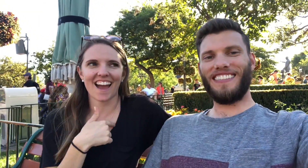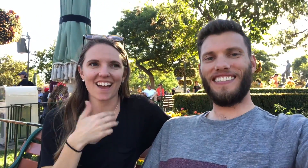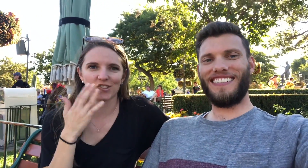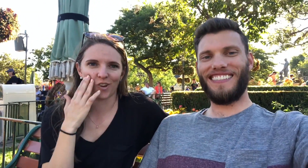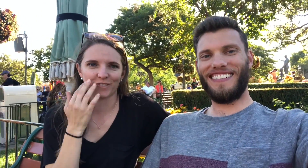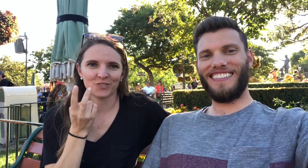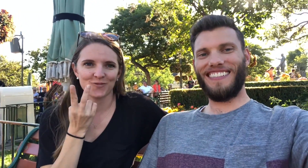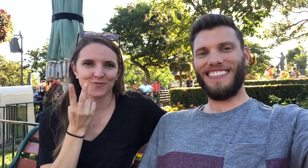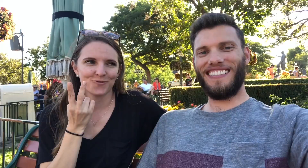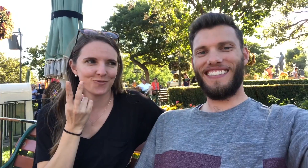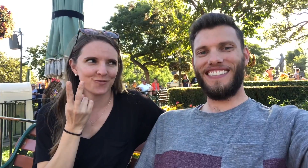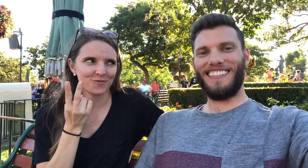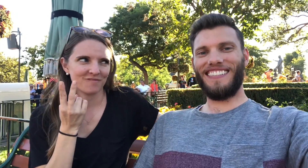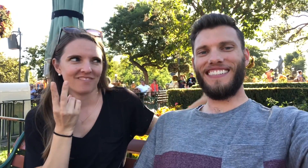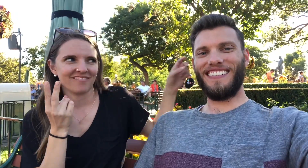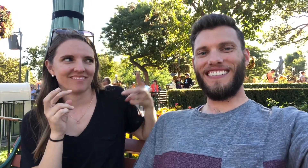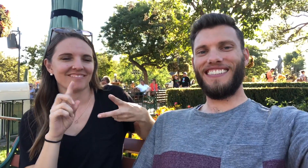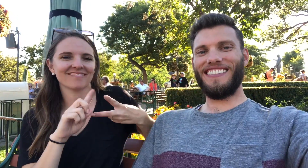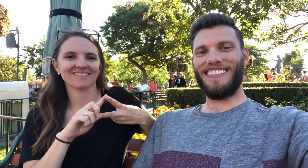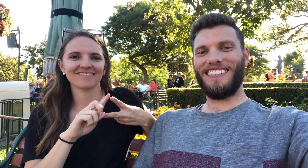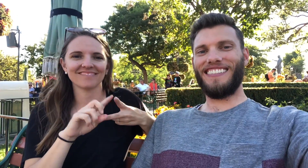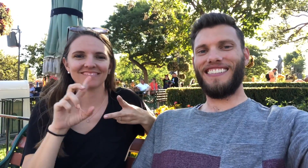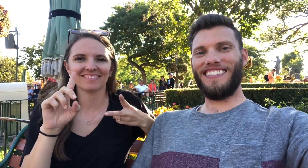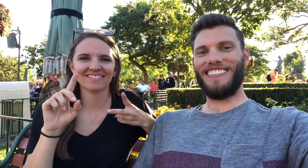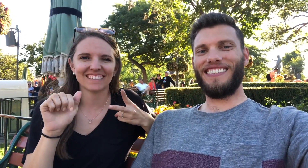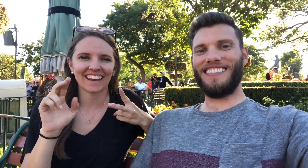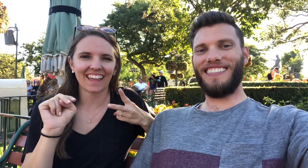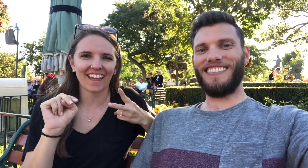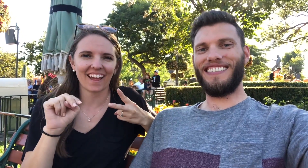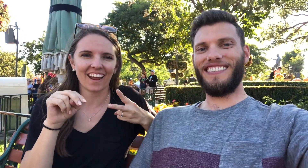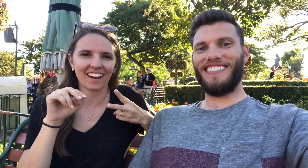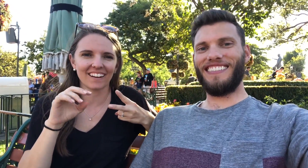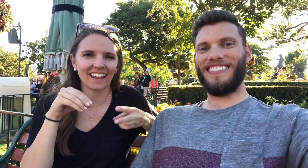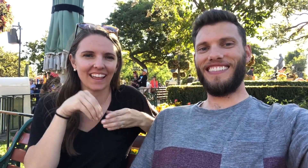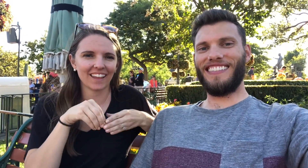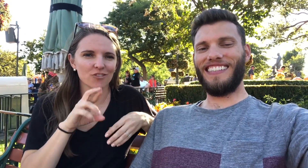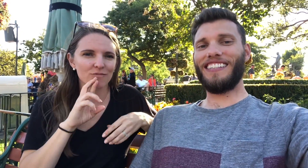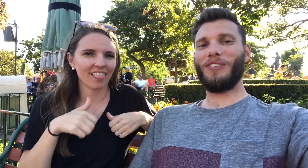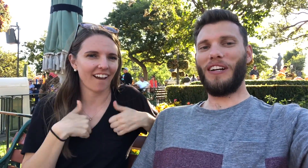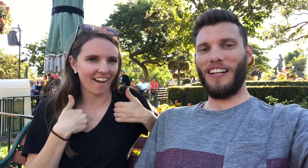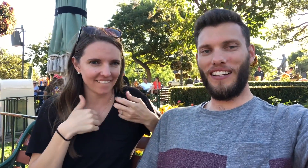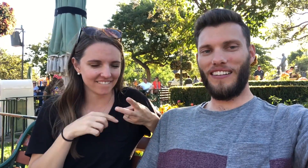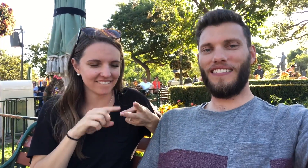I know that you have two, Dan in Real Life